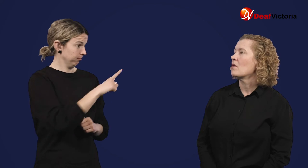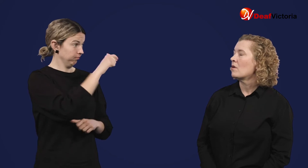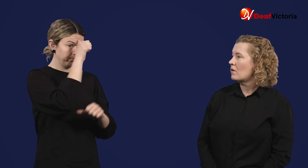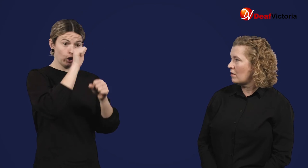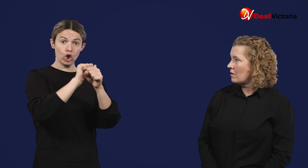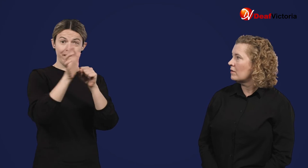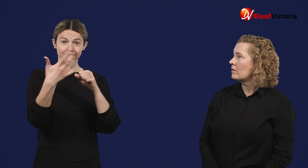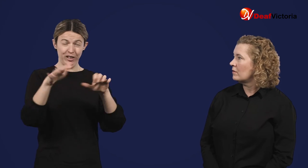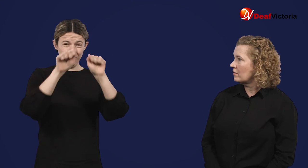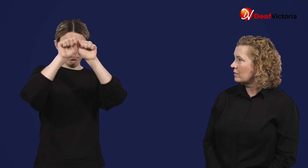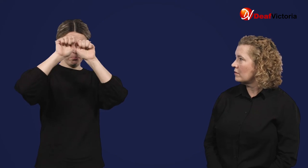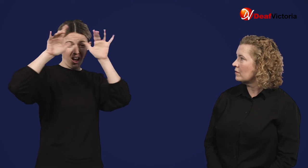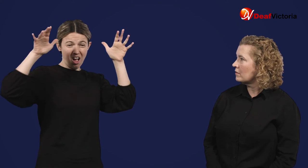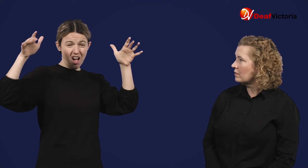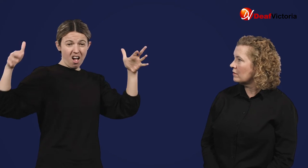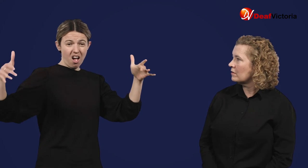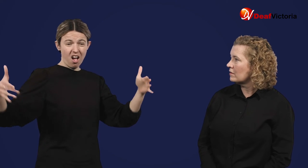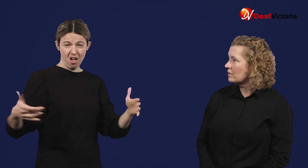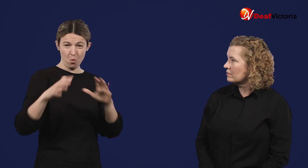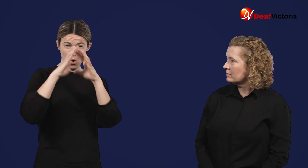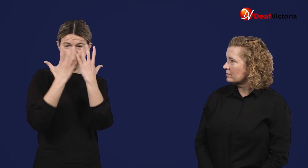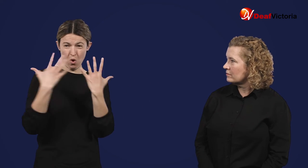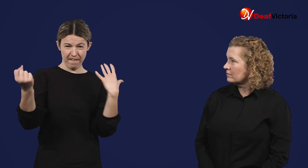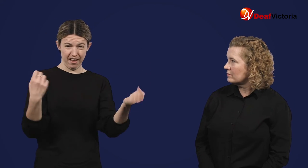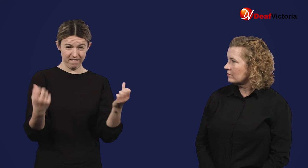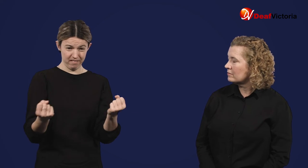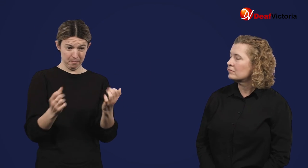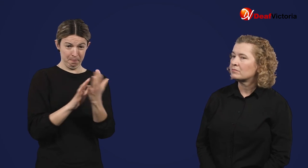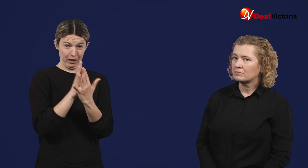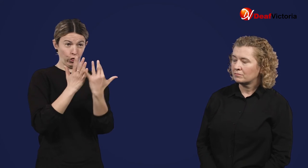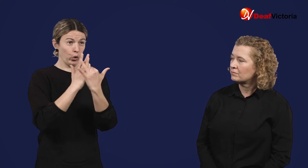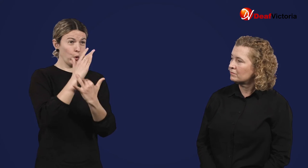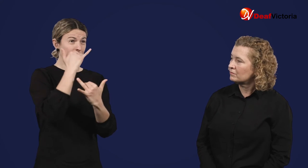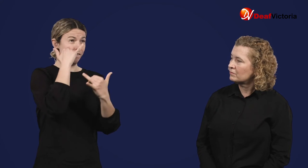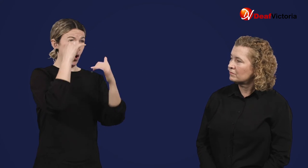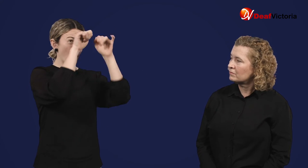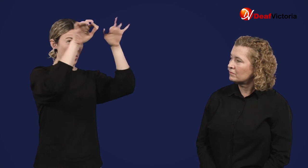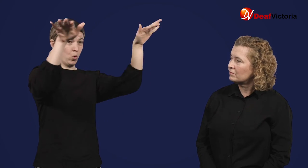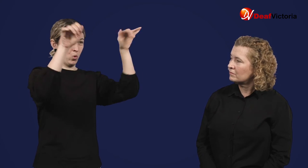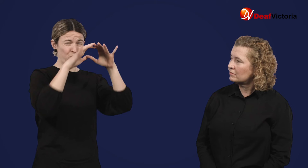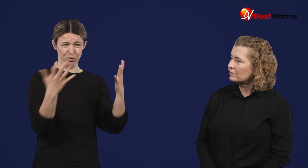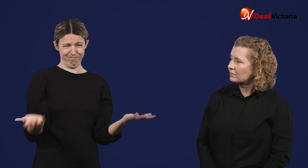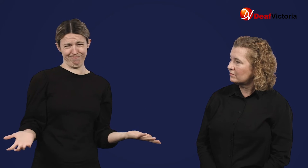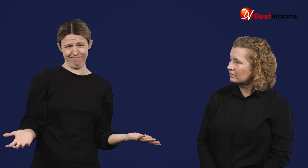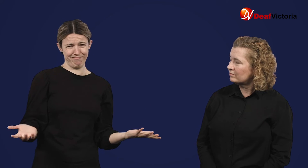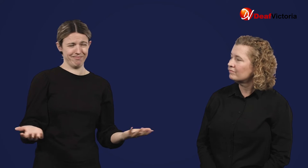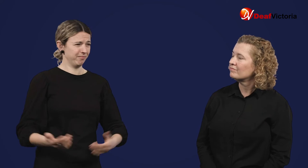COVID-19 has spread quickly, but not through phone signals.